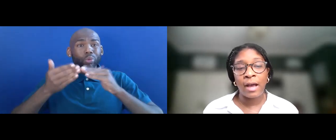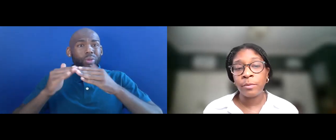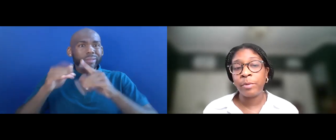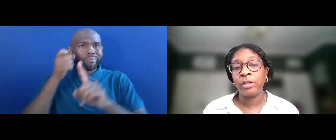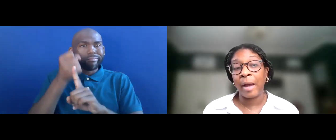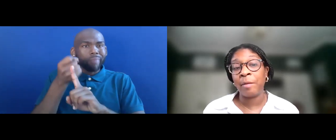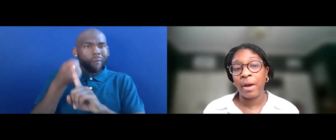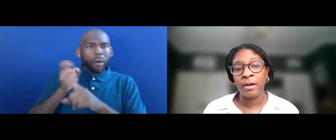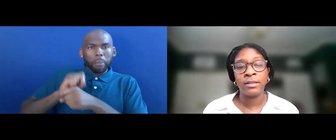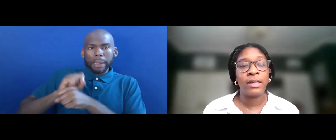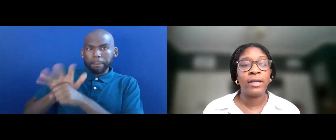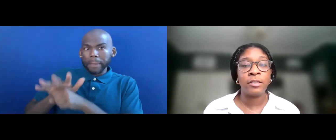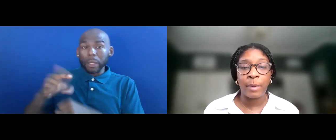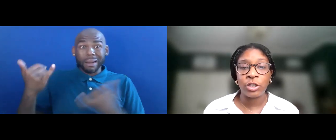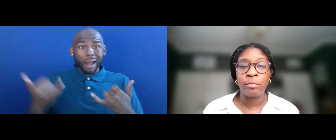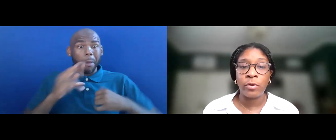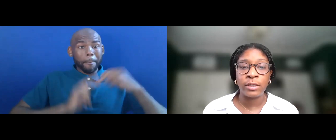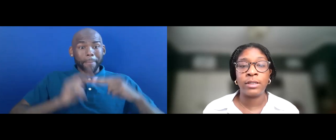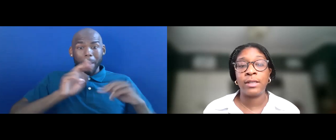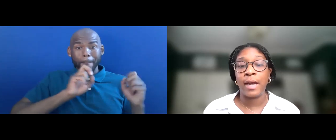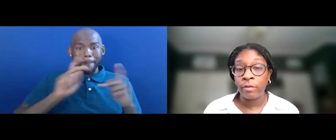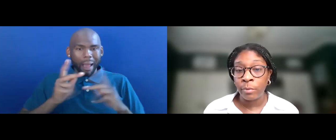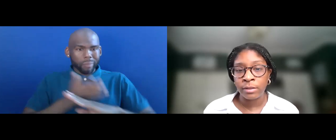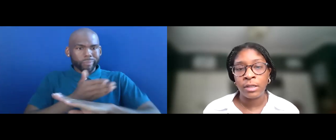AS WE BUILD BACK BETTER, IT IS ESPECIALLY IMPORTANT THAT EVERYONE